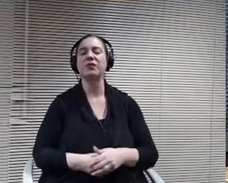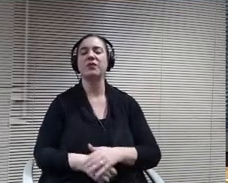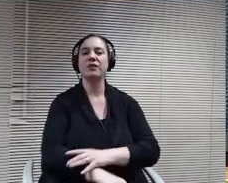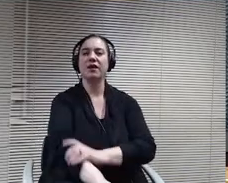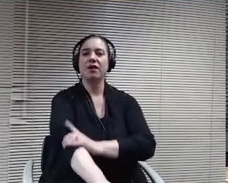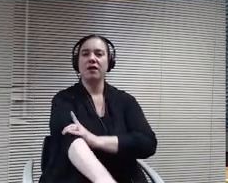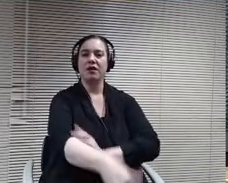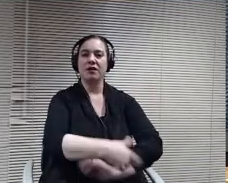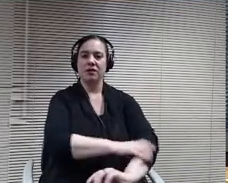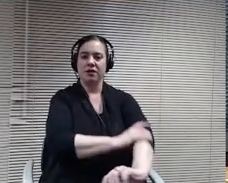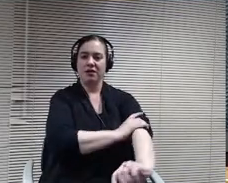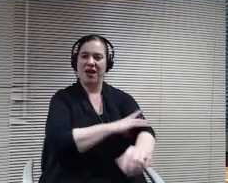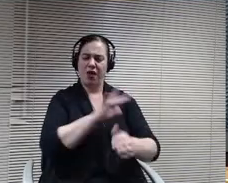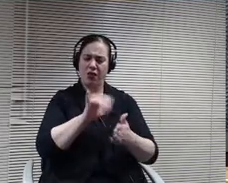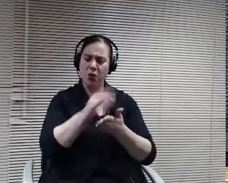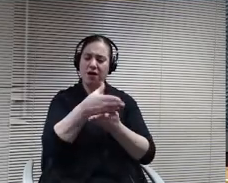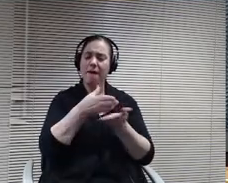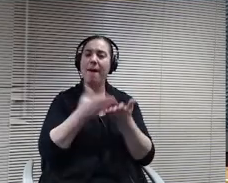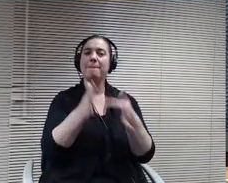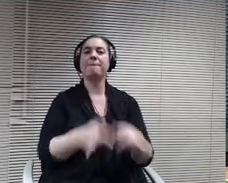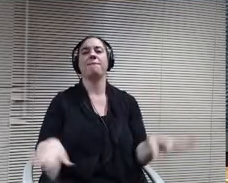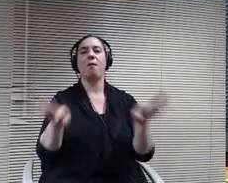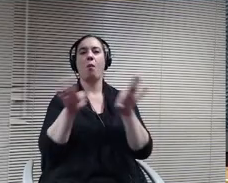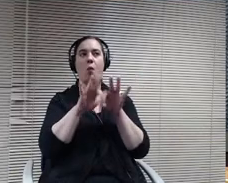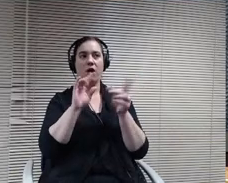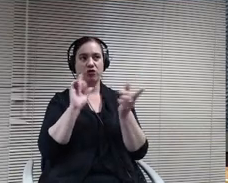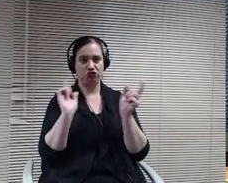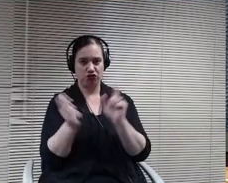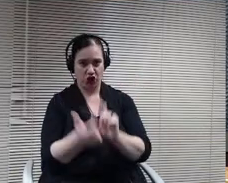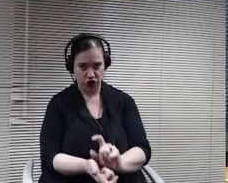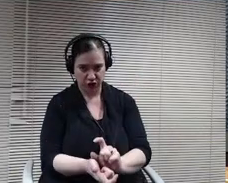important changes. We also have finally gotten most of the.